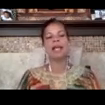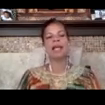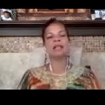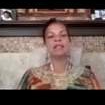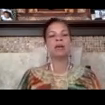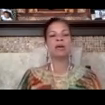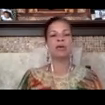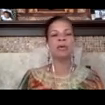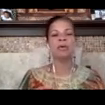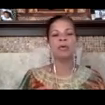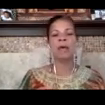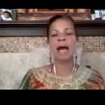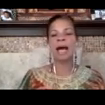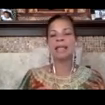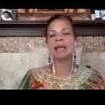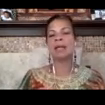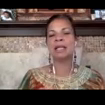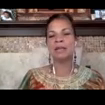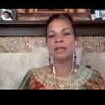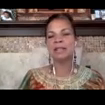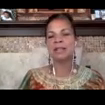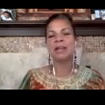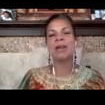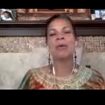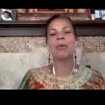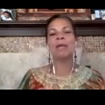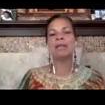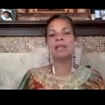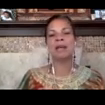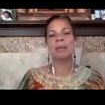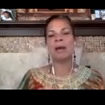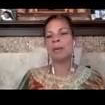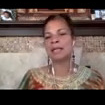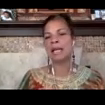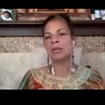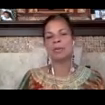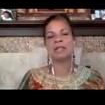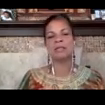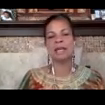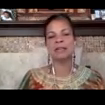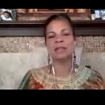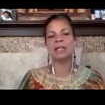and so i like many of us went about my day the rest of my evening